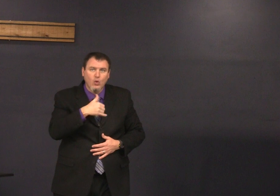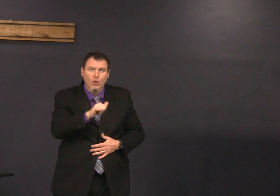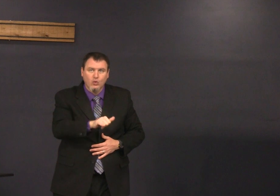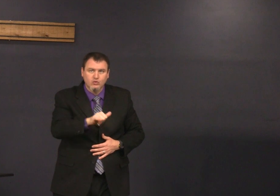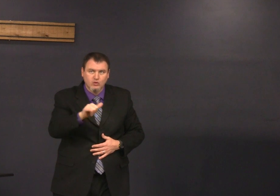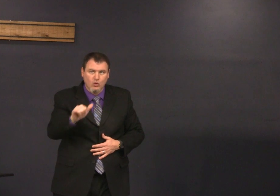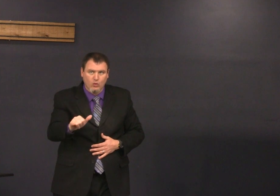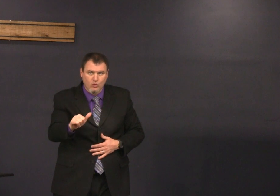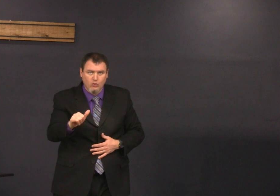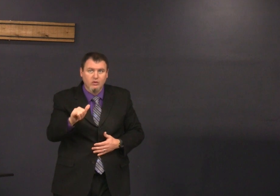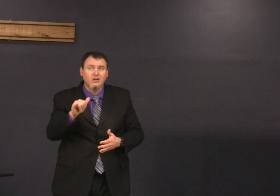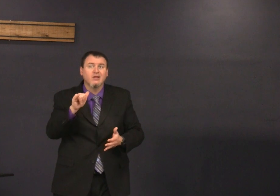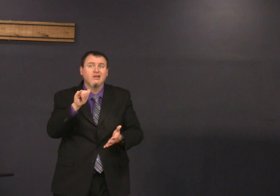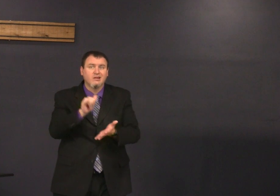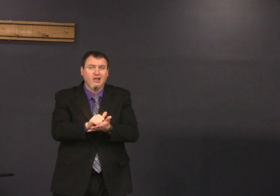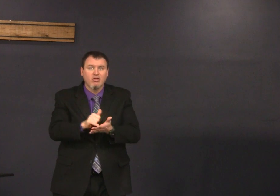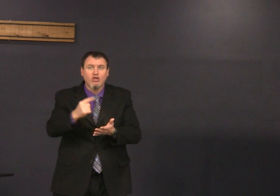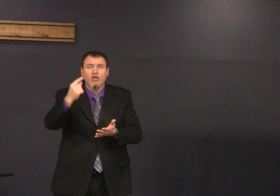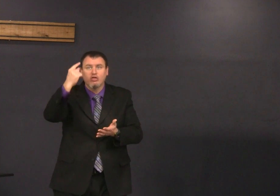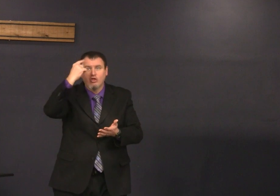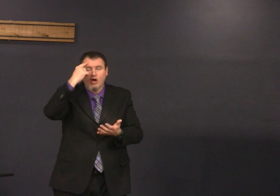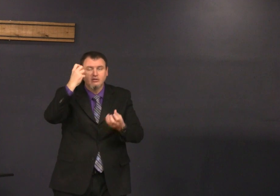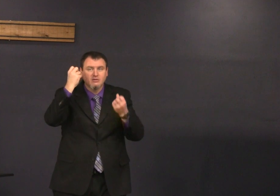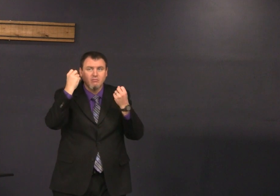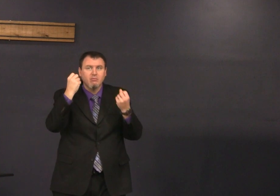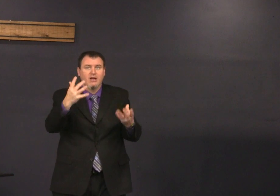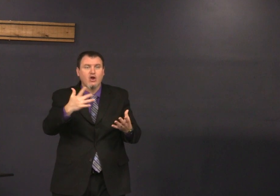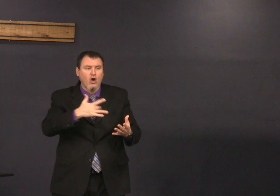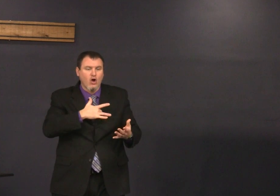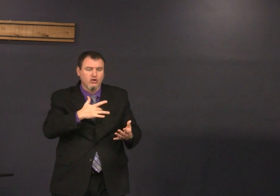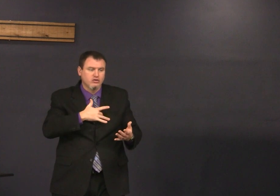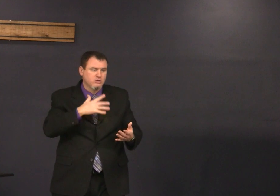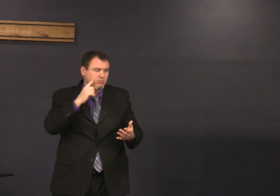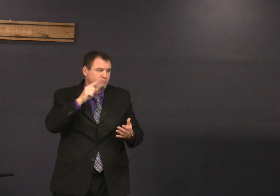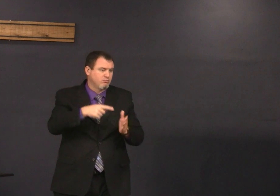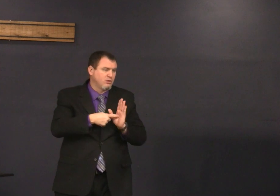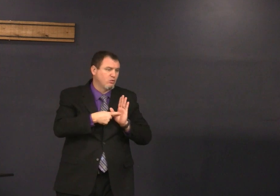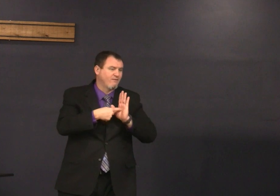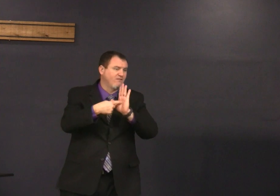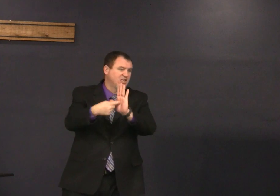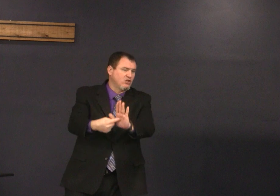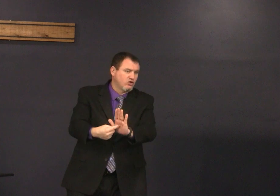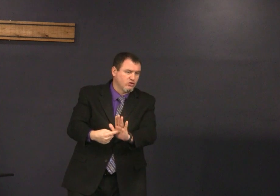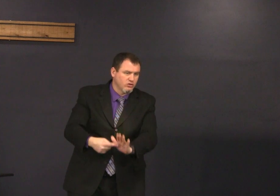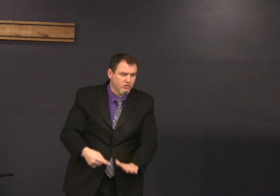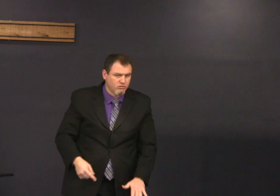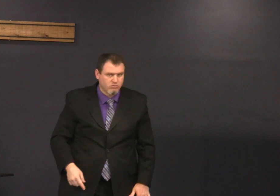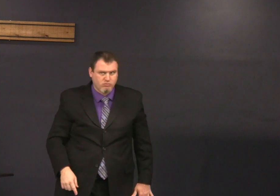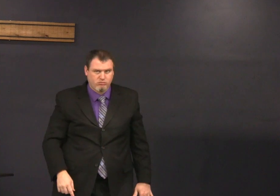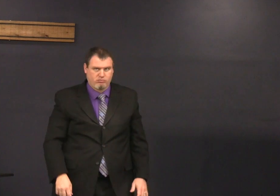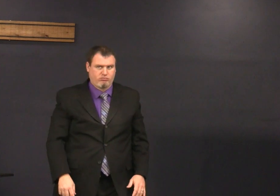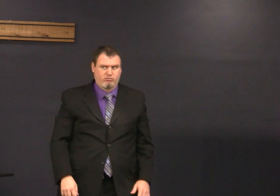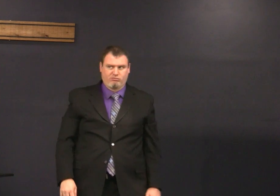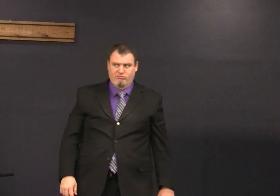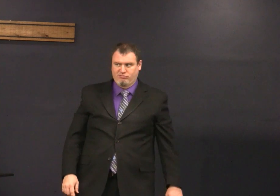yea a sword will shall pierce through your own soul also that the thoughts of many hearts may be revealed